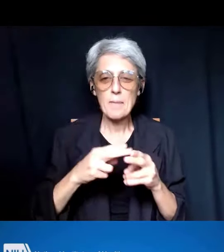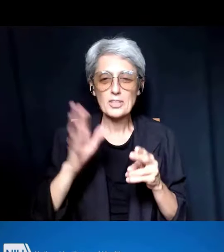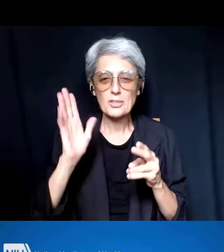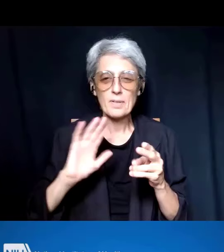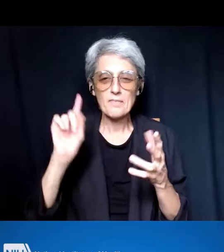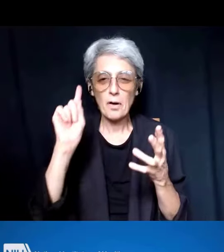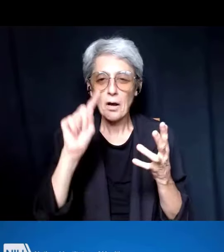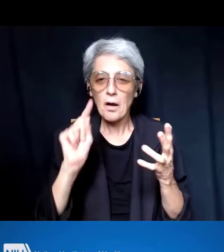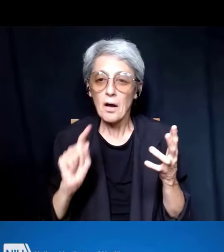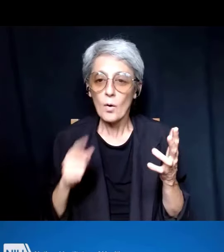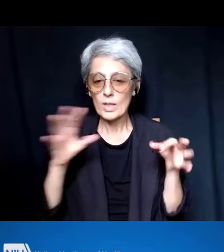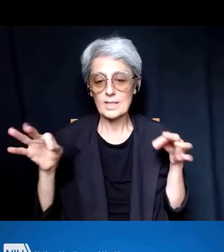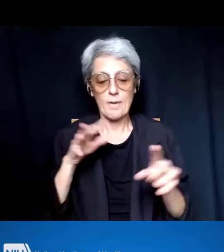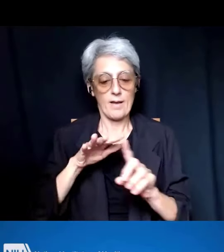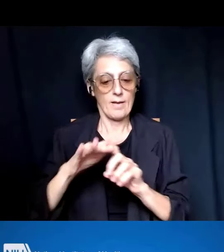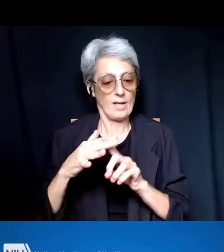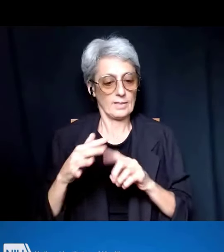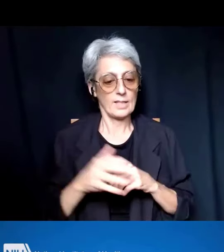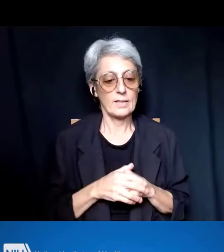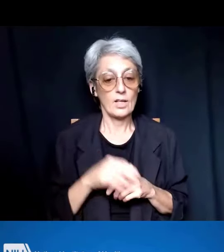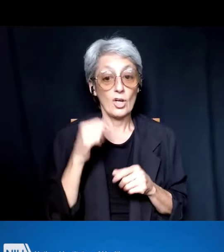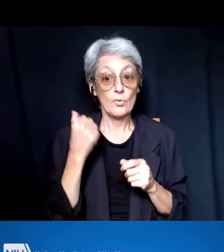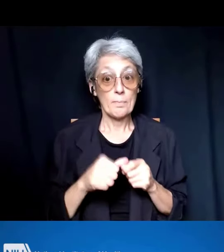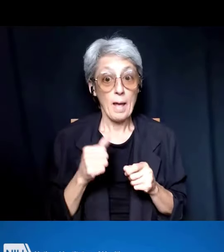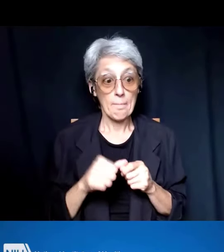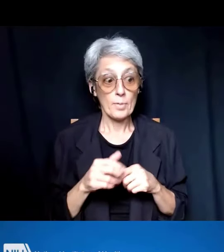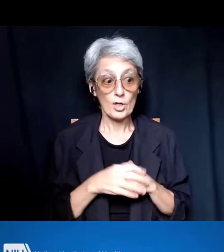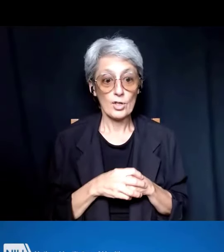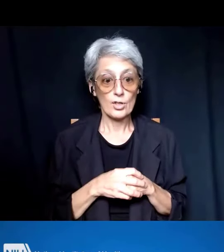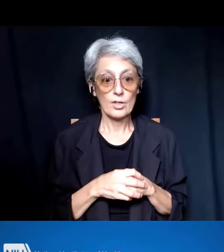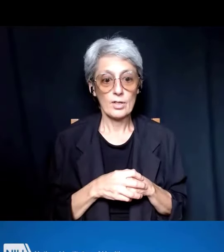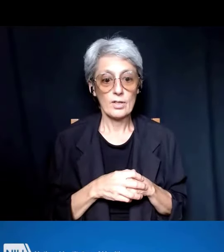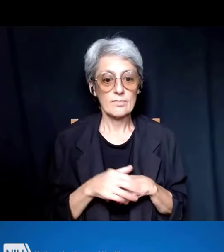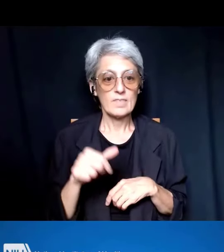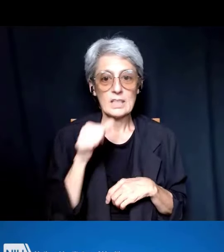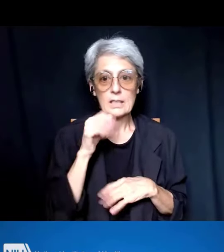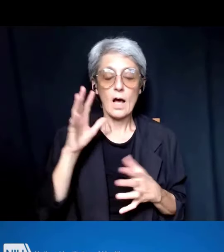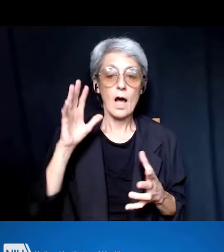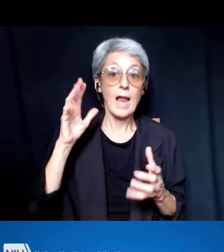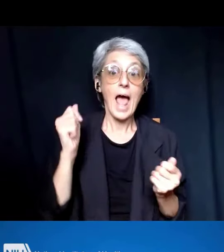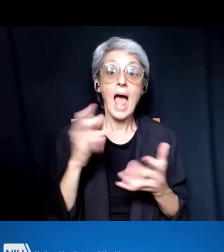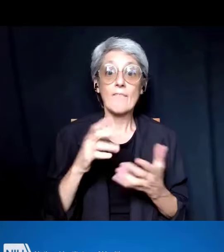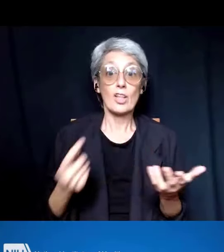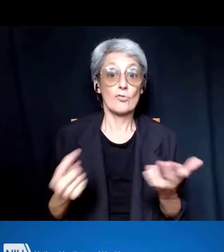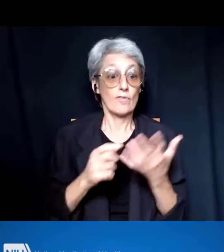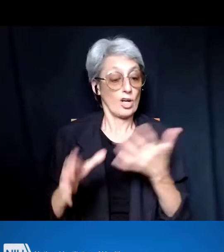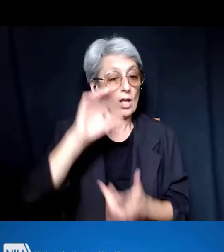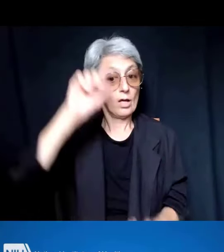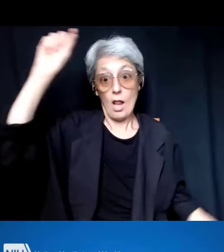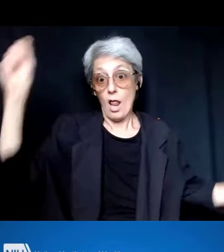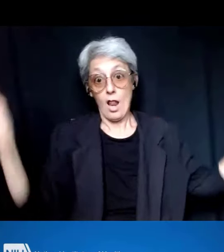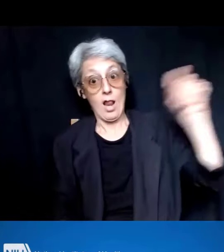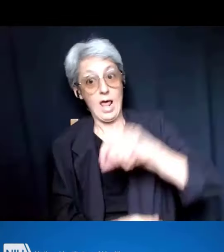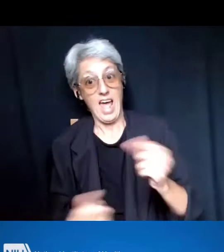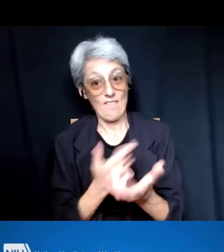I want to remind everyone that there's not a wholesale restructuring of review criteria for our training grants,